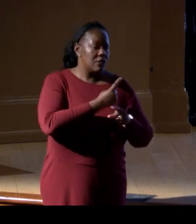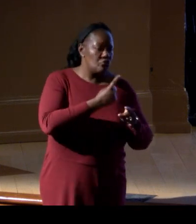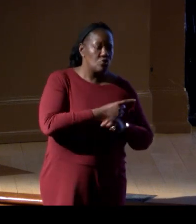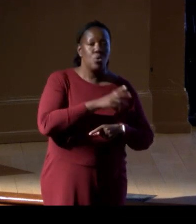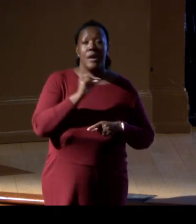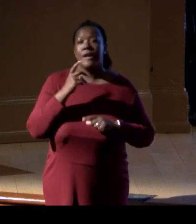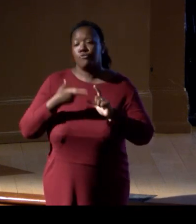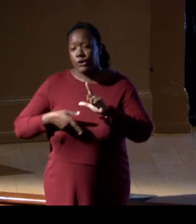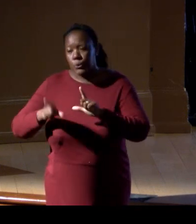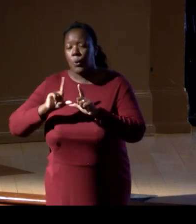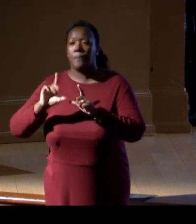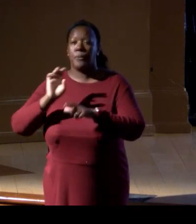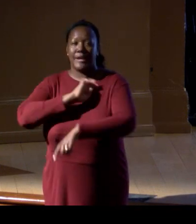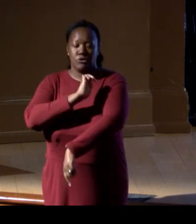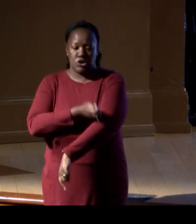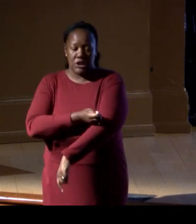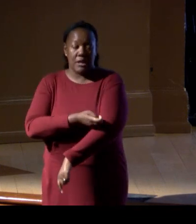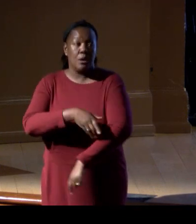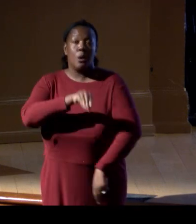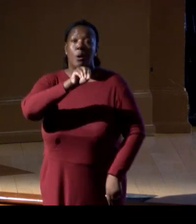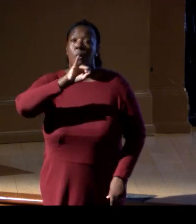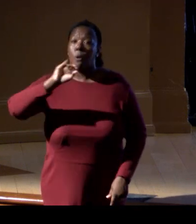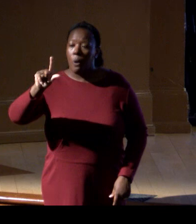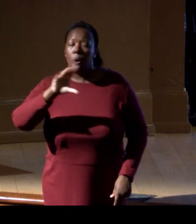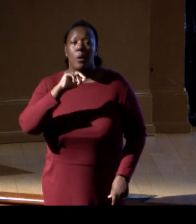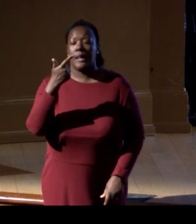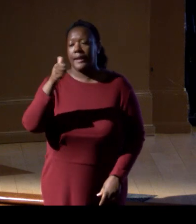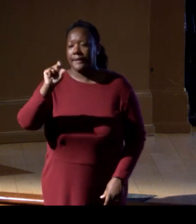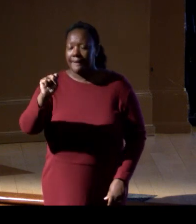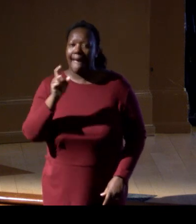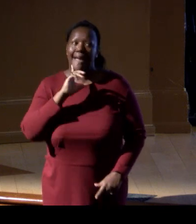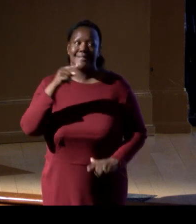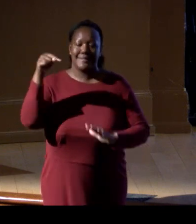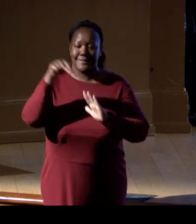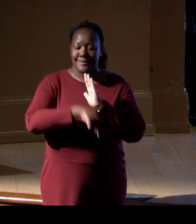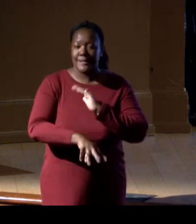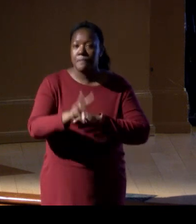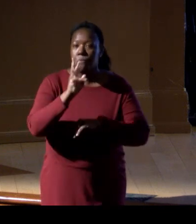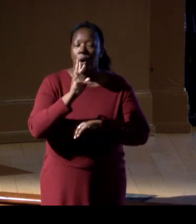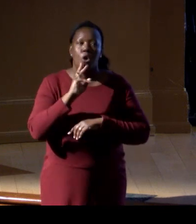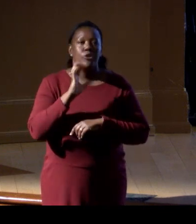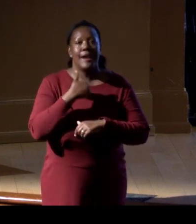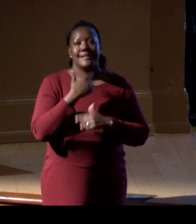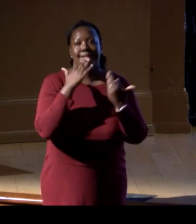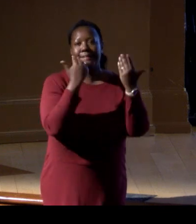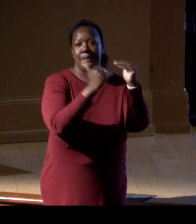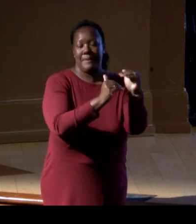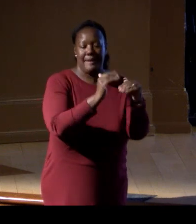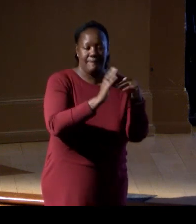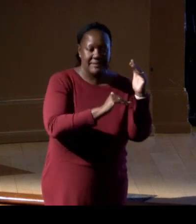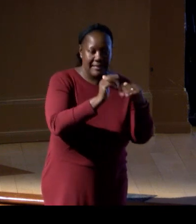While oil and gas in deep waters is very limited facilities, offshore wind and the switch to renewable